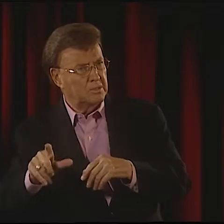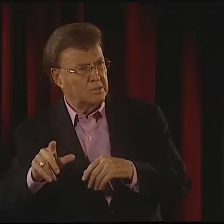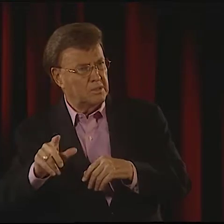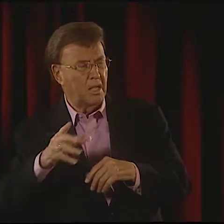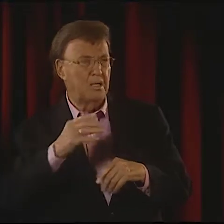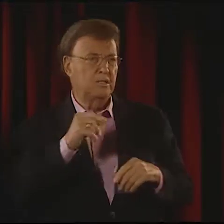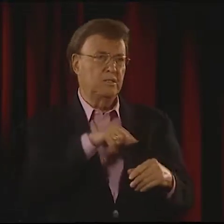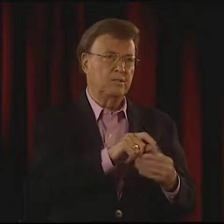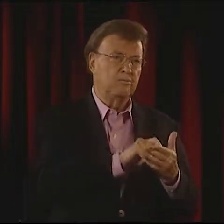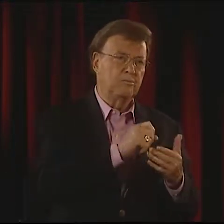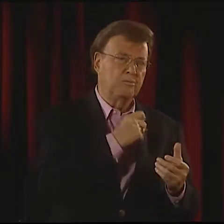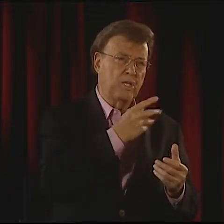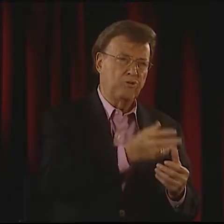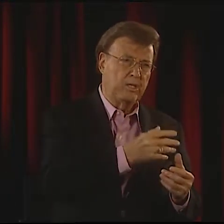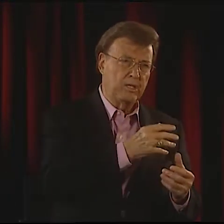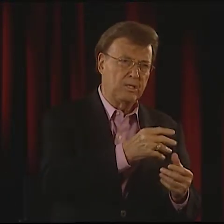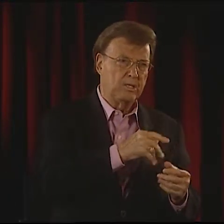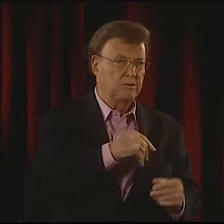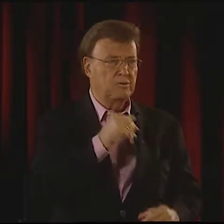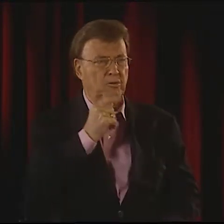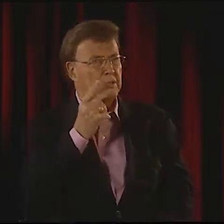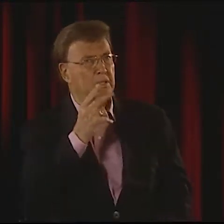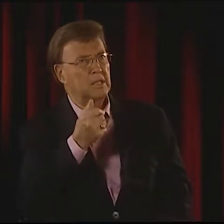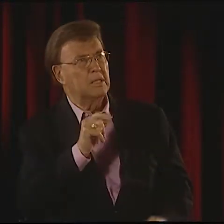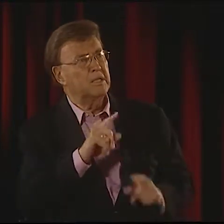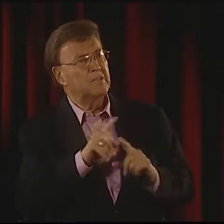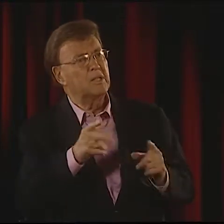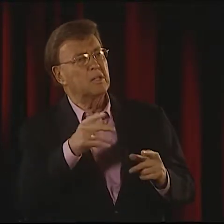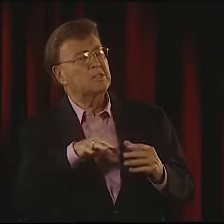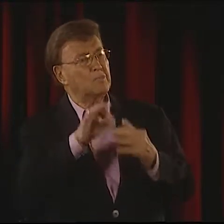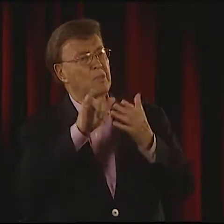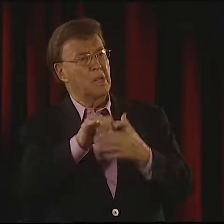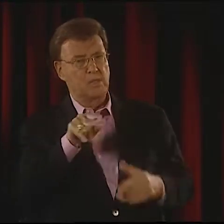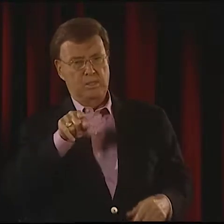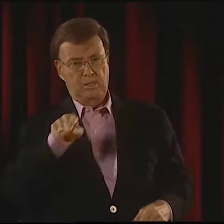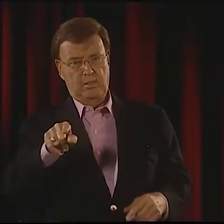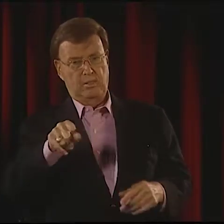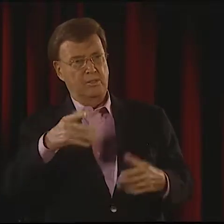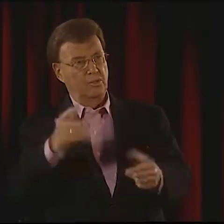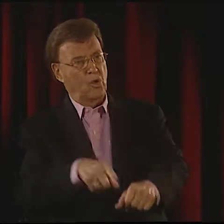BUT IT'S DIFFERENT THAN EXPRESSING IT IN ASL OR ASL POETRY.